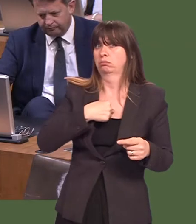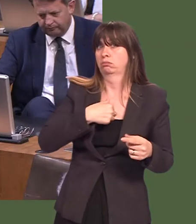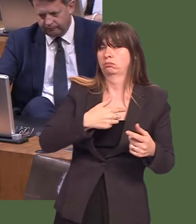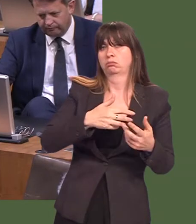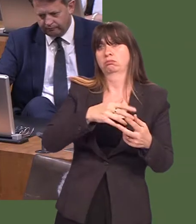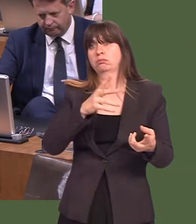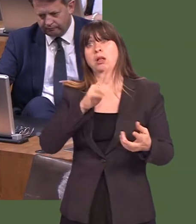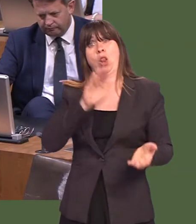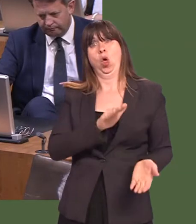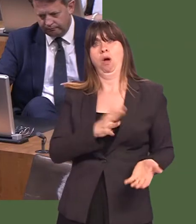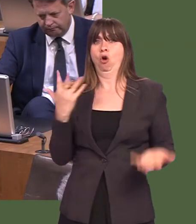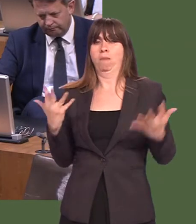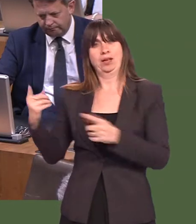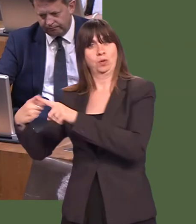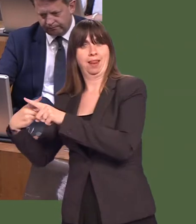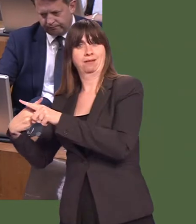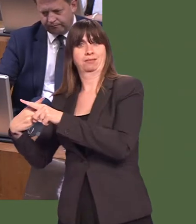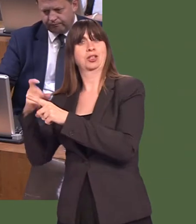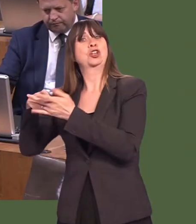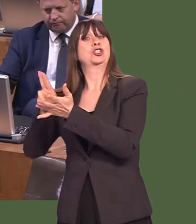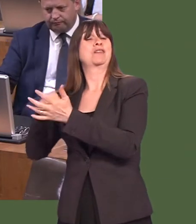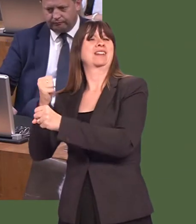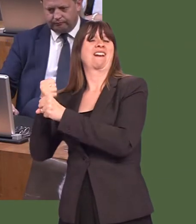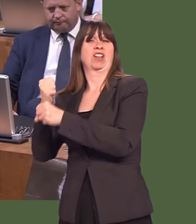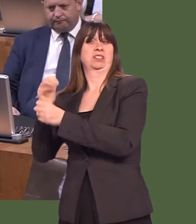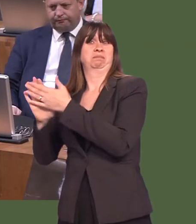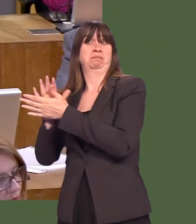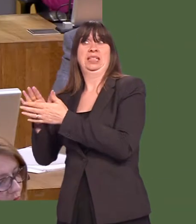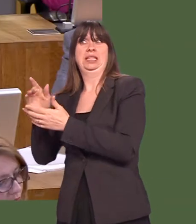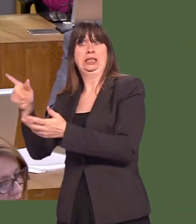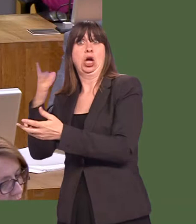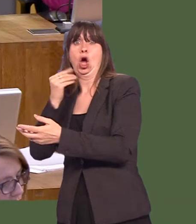and we know that council tax in Wales is far lower than in England, under a Tory Government there.